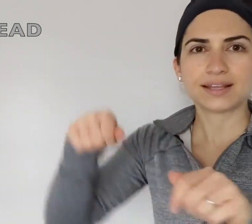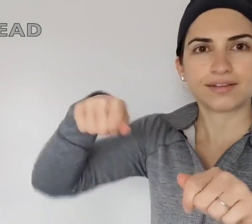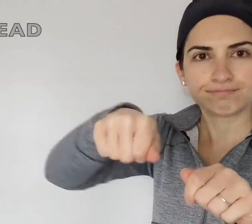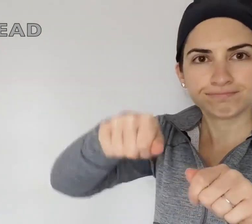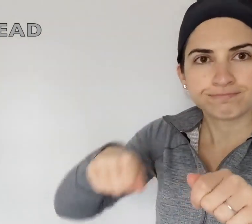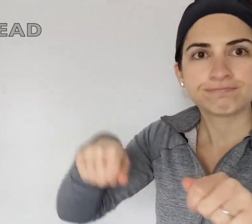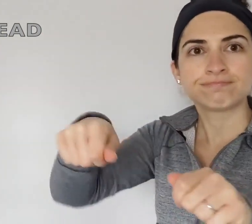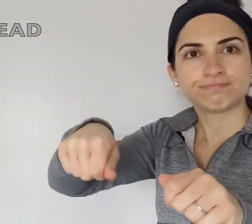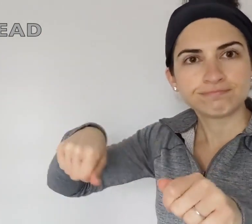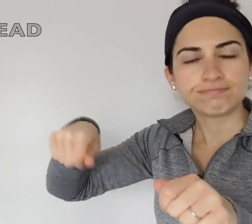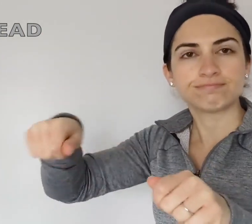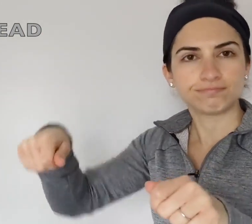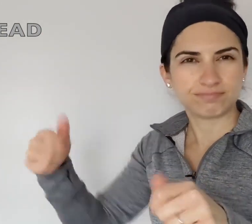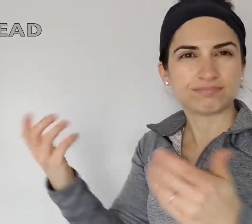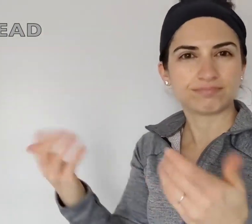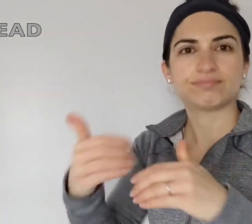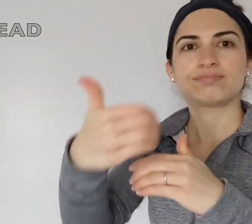It's like you're slicing pieces of bread.